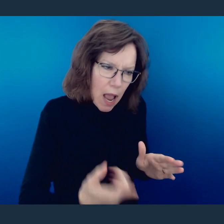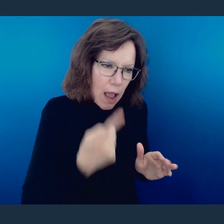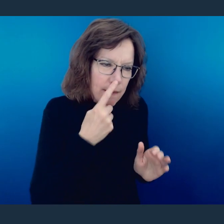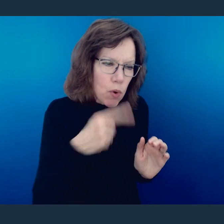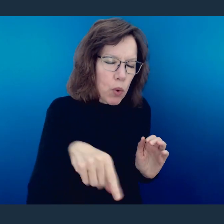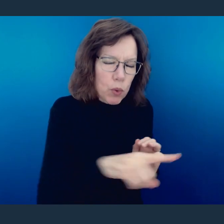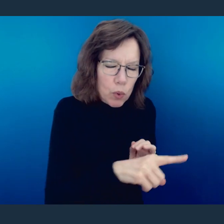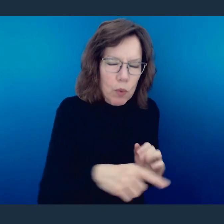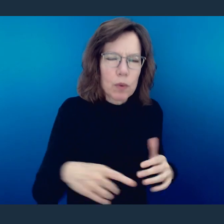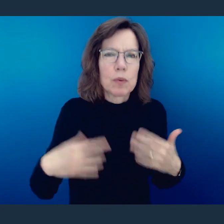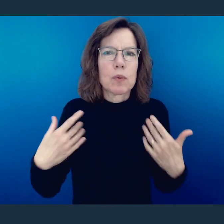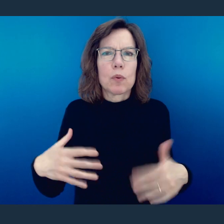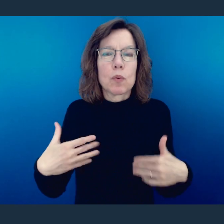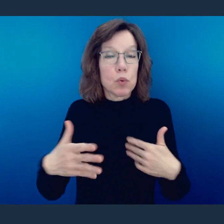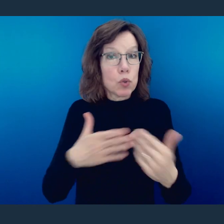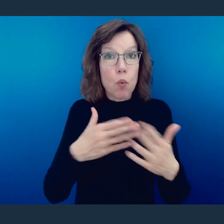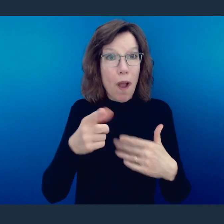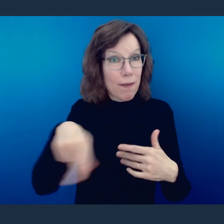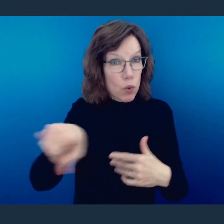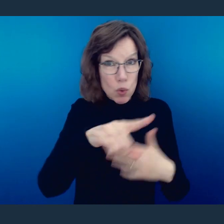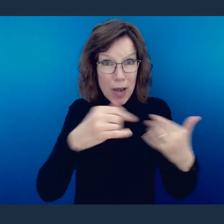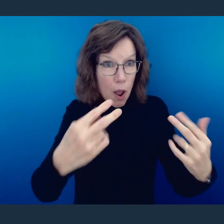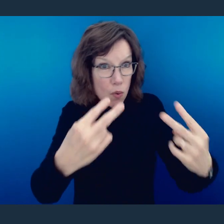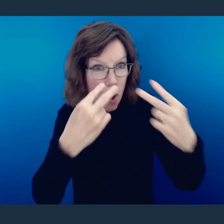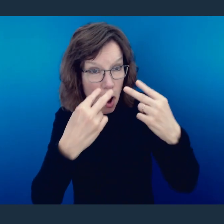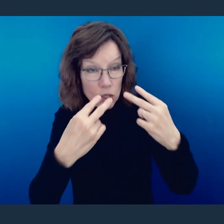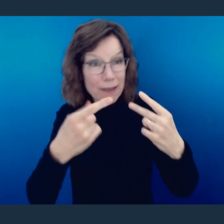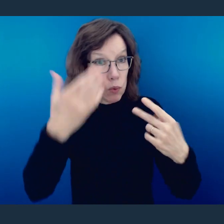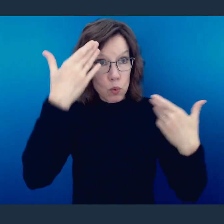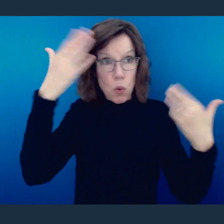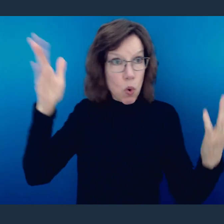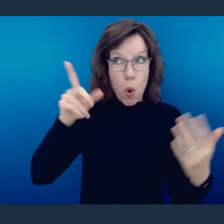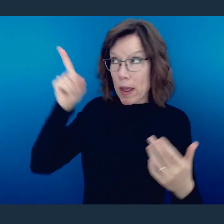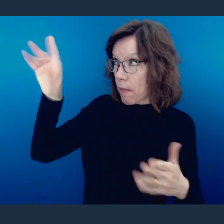And wherever you are, wherever you're viewing this or hearing this, if you don't know Him,